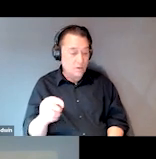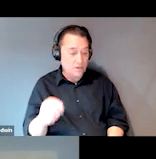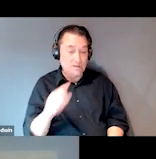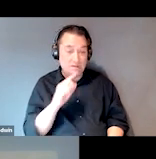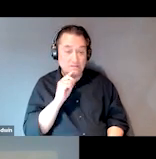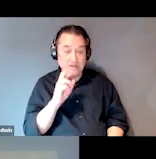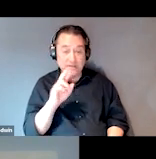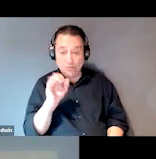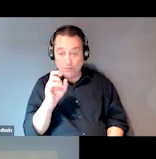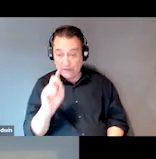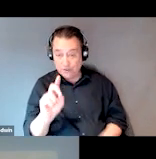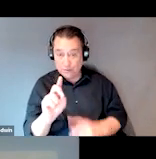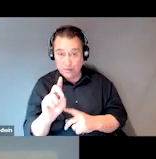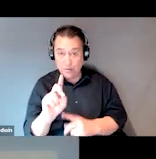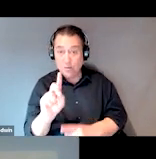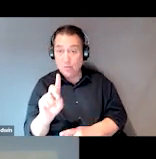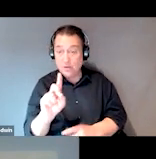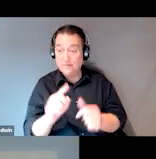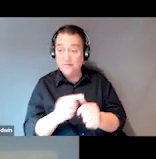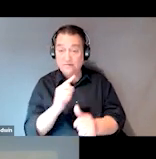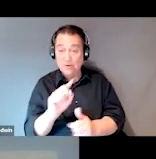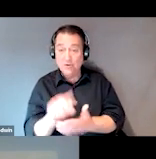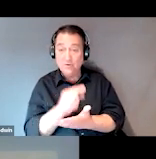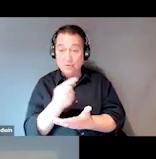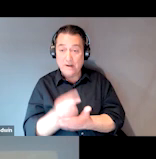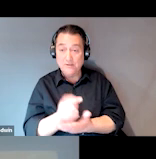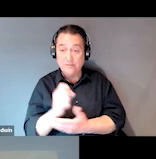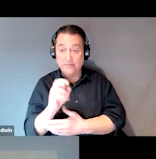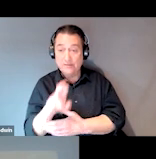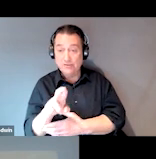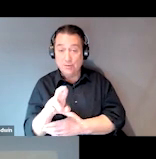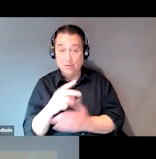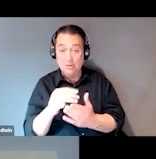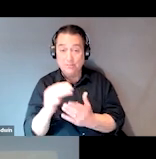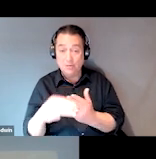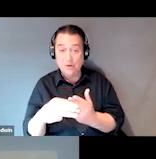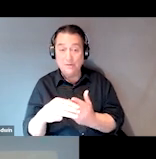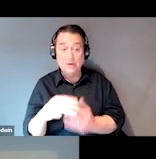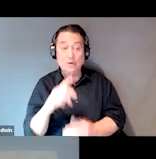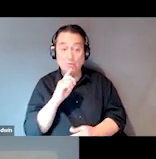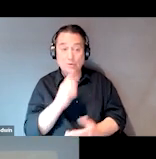He was one of the first graduates from the SOAR program and he has really kind of helped me work